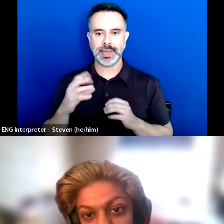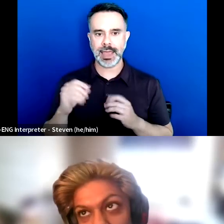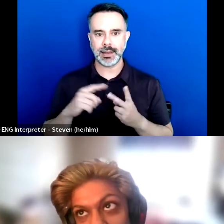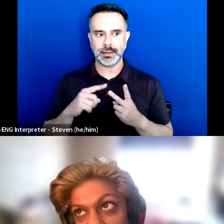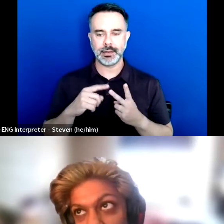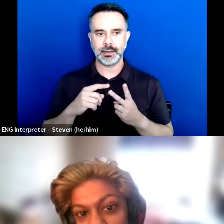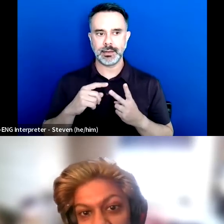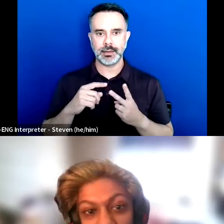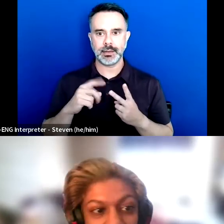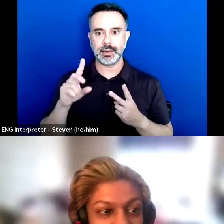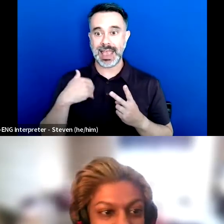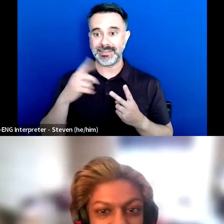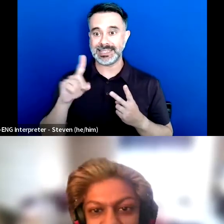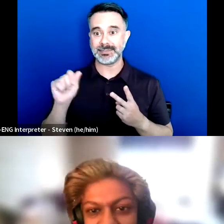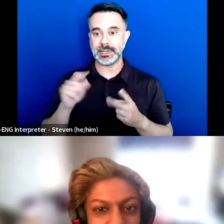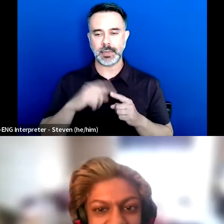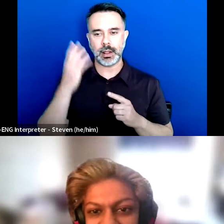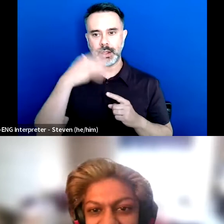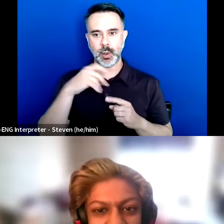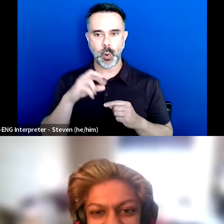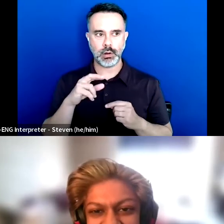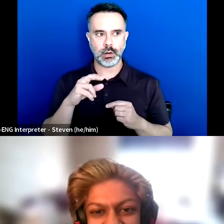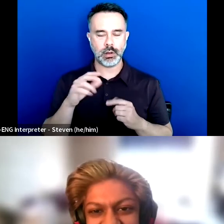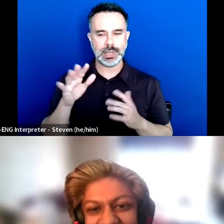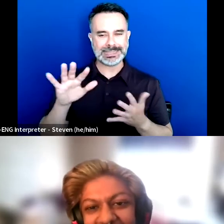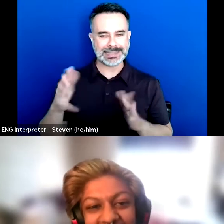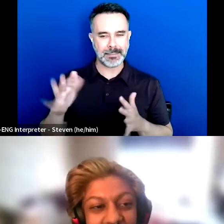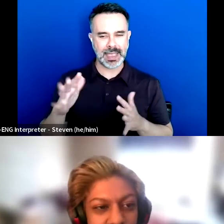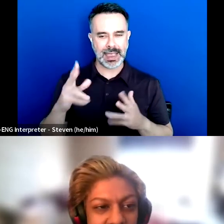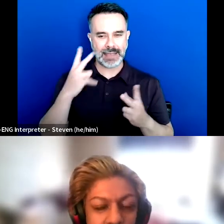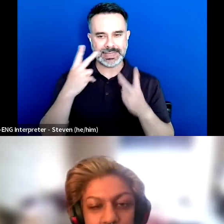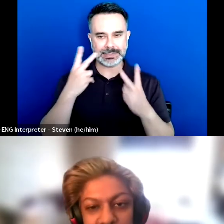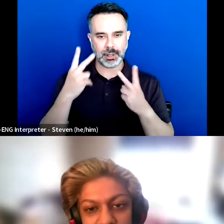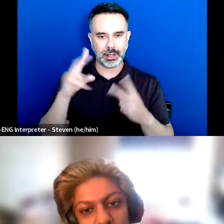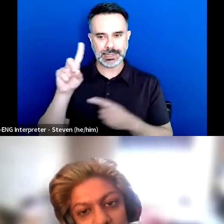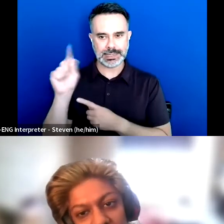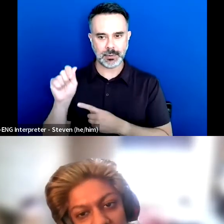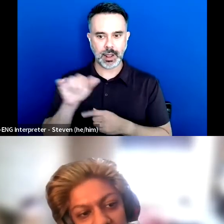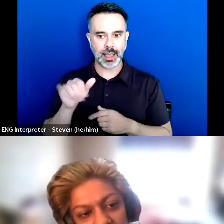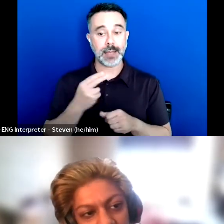or only partially like semi-visibly disabled like when I'm using my mobility